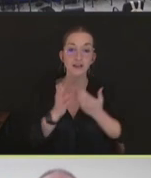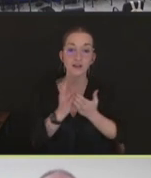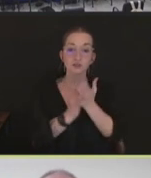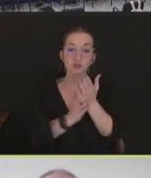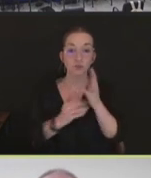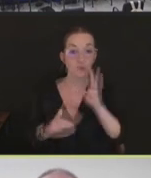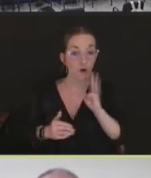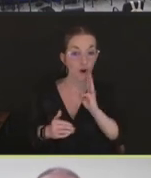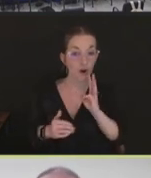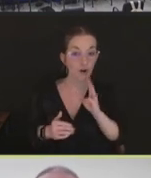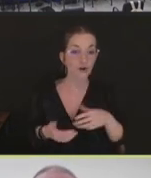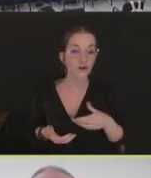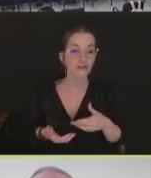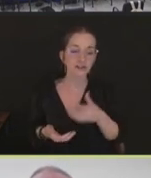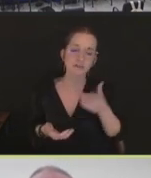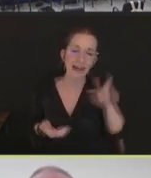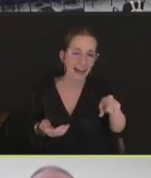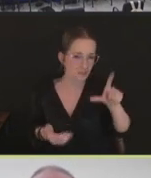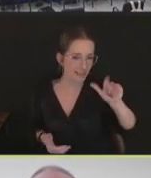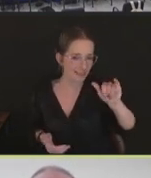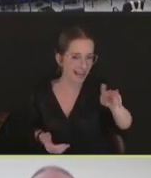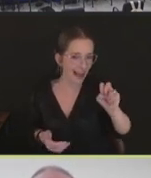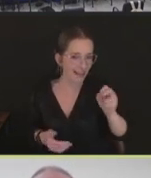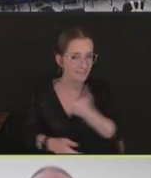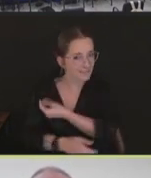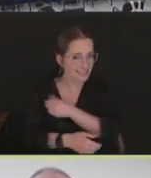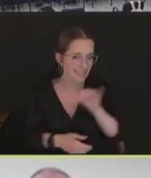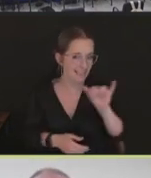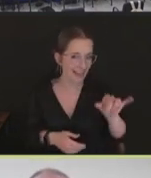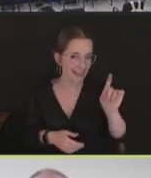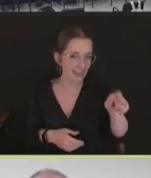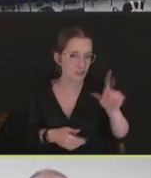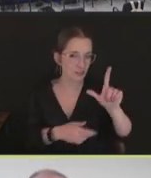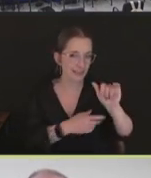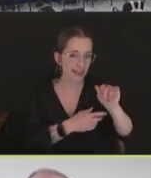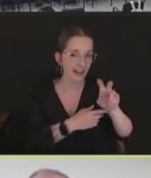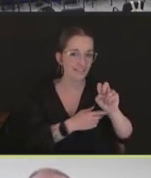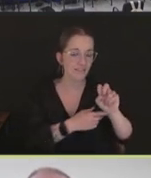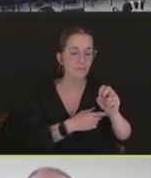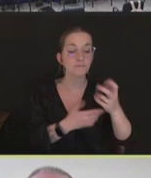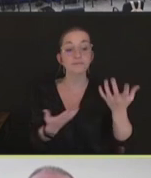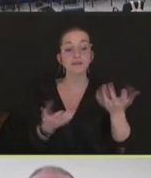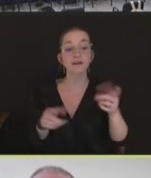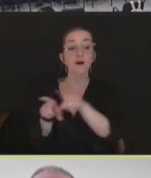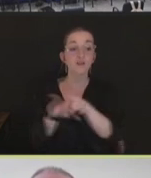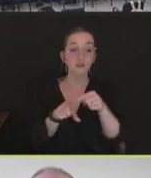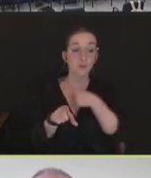And lastly, we can walk through a house -- a poultry house and spray them coarsely